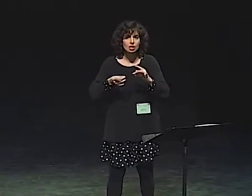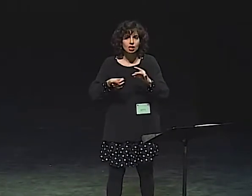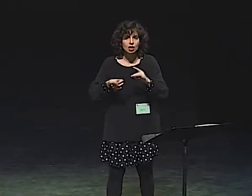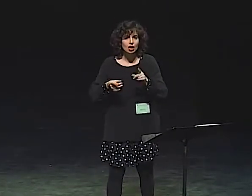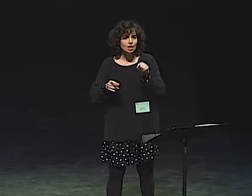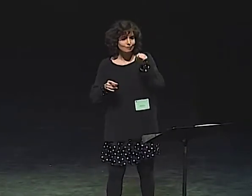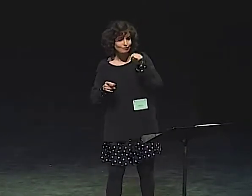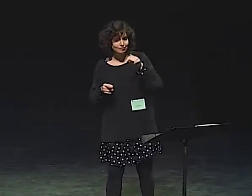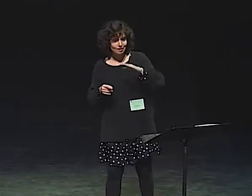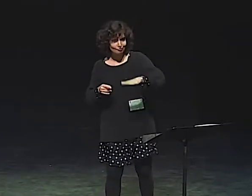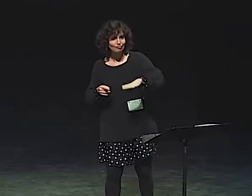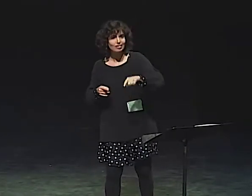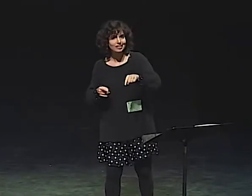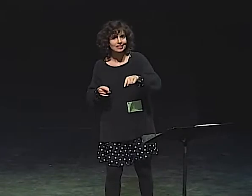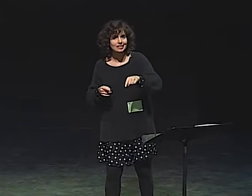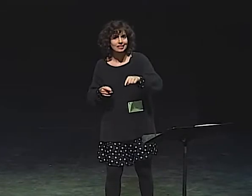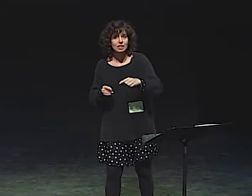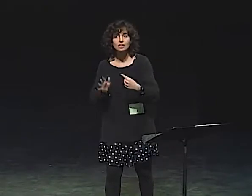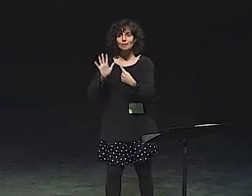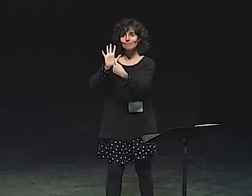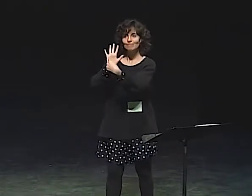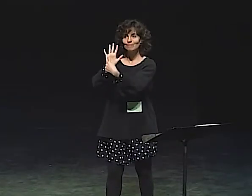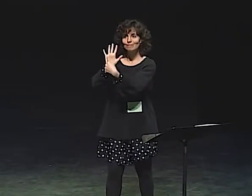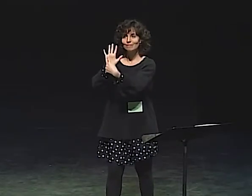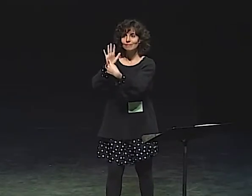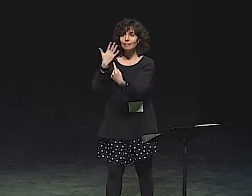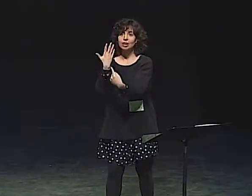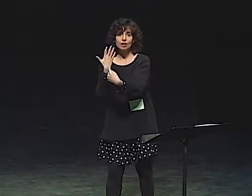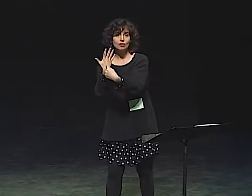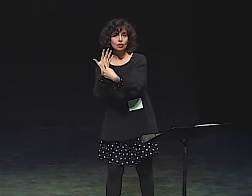BUT IN THE STORY,